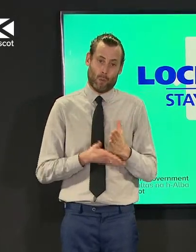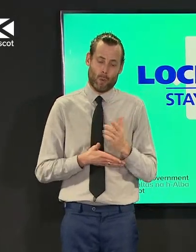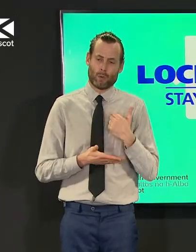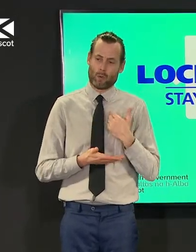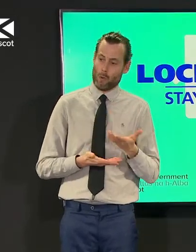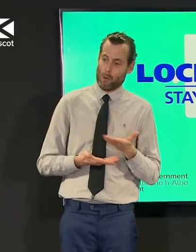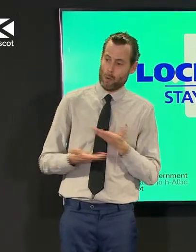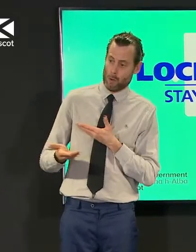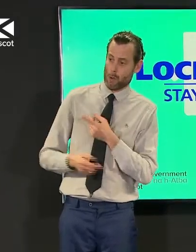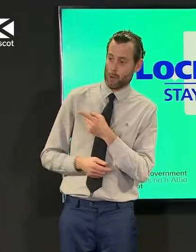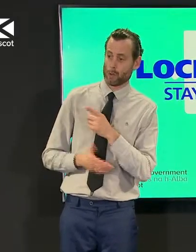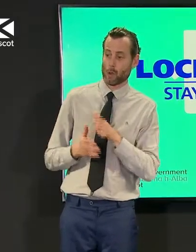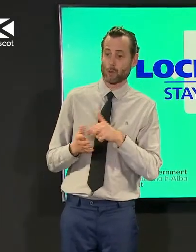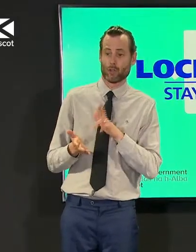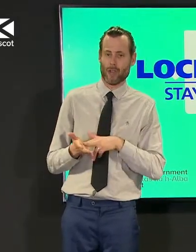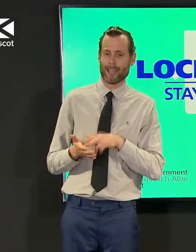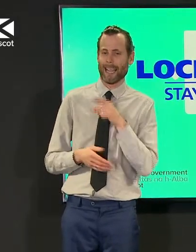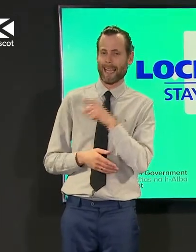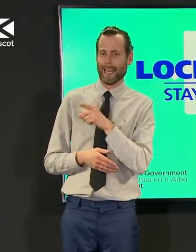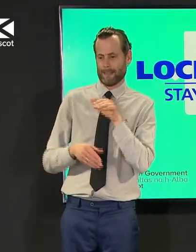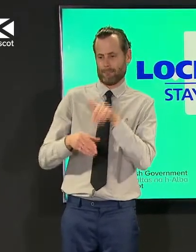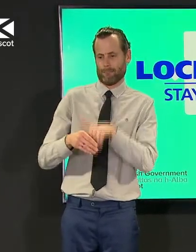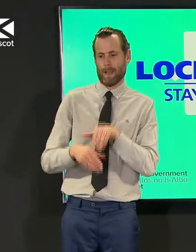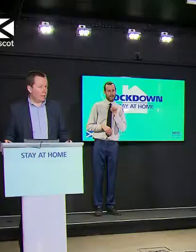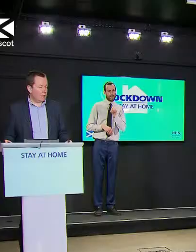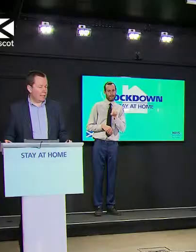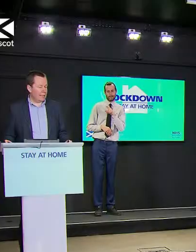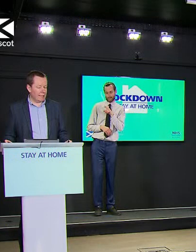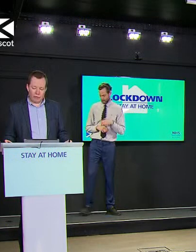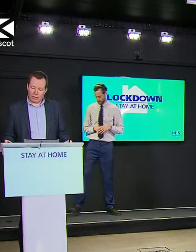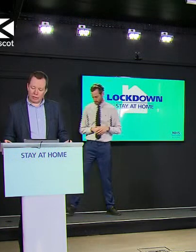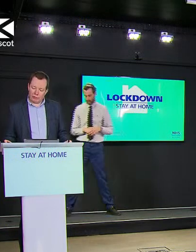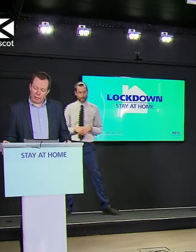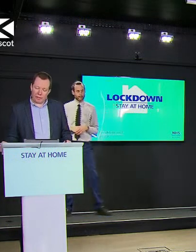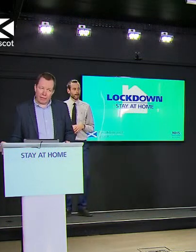to pick this up he's done a lot of work for us in this area i can't give you a definitive